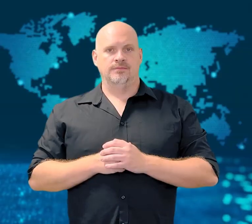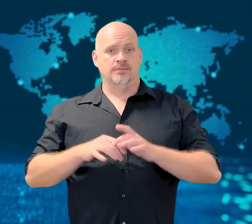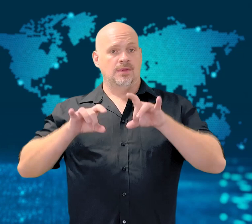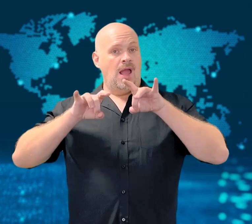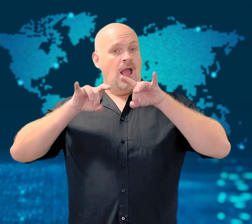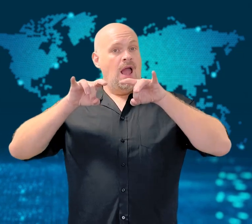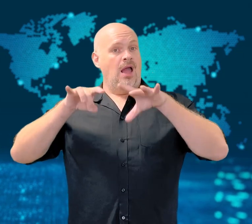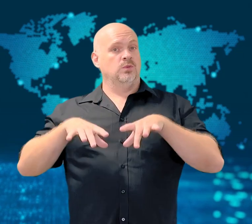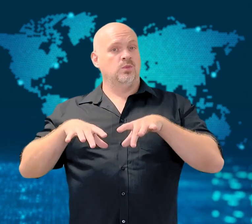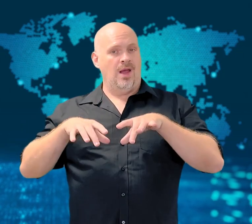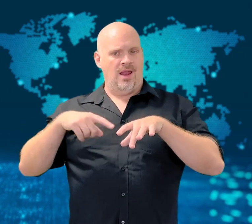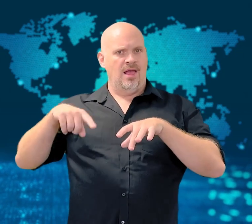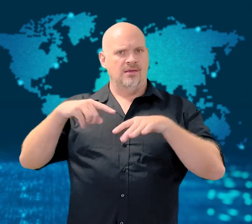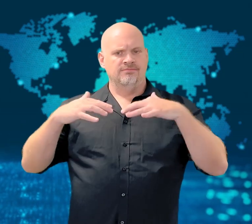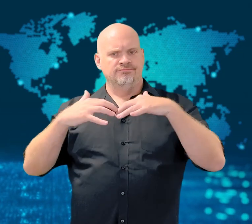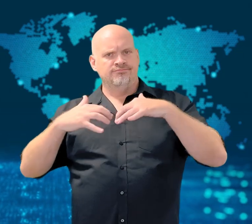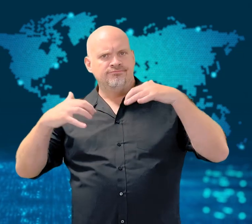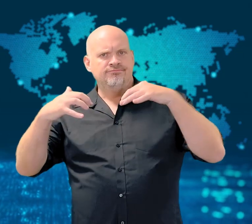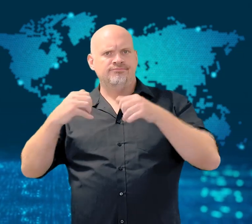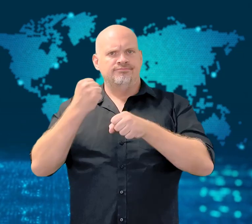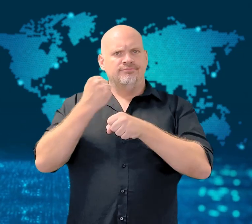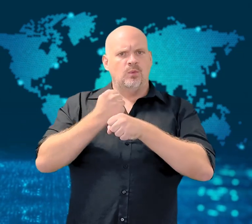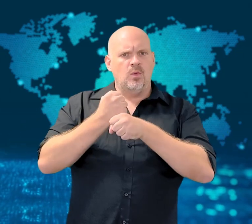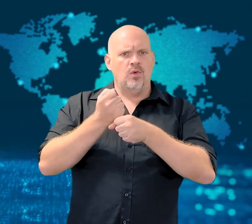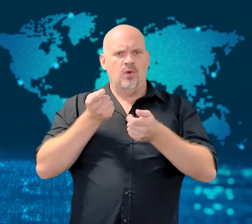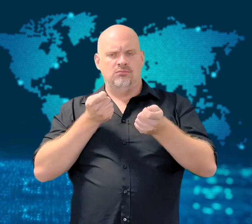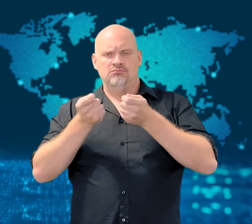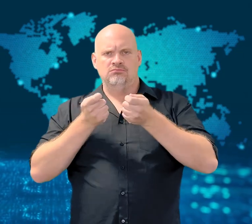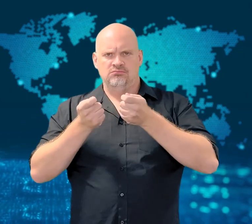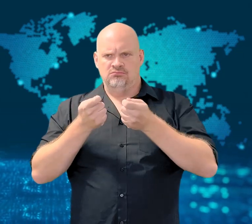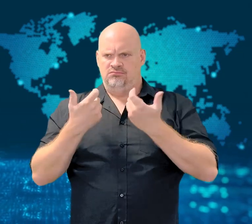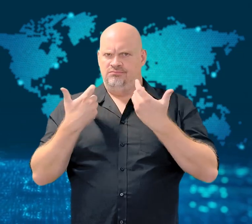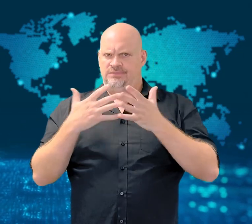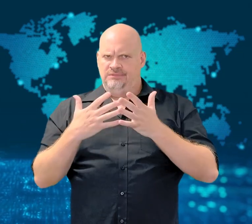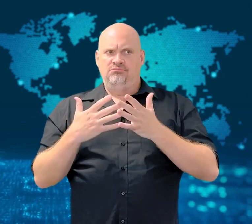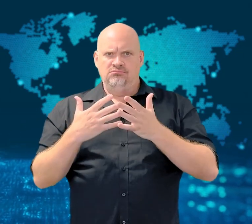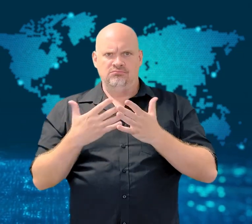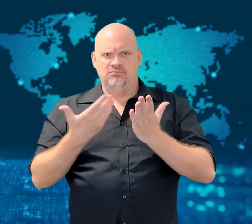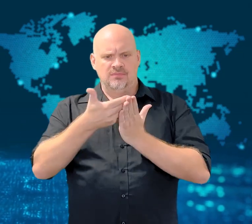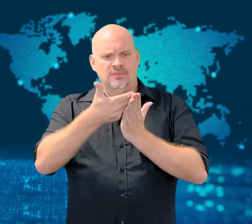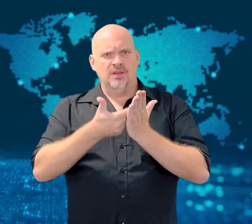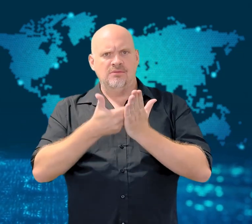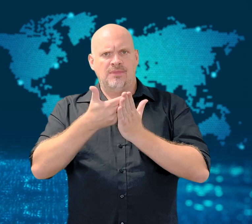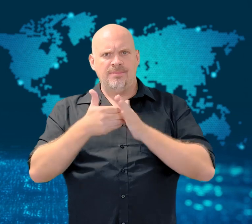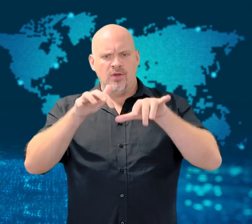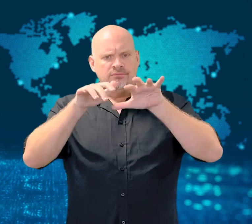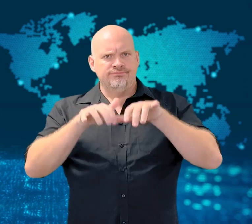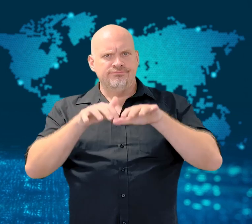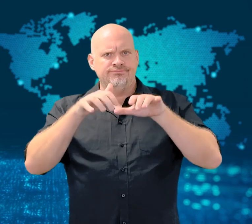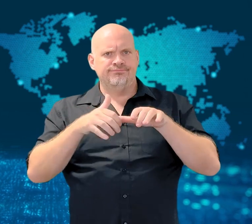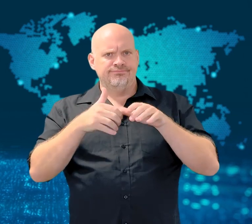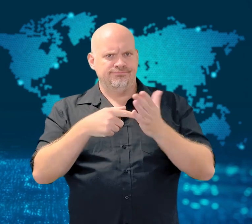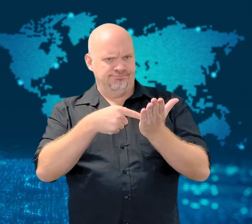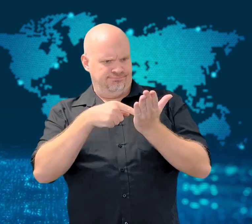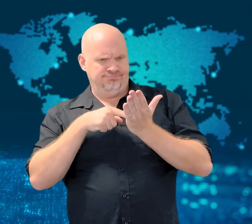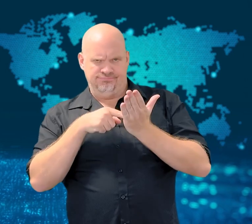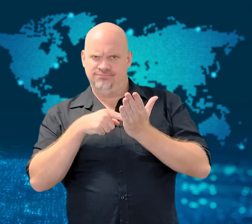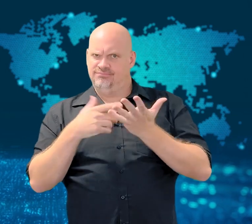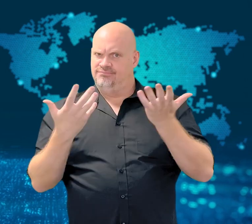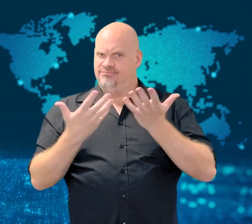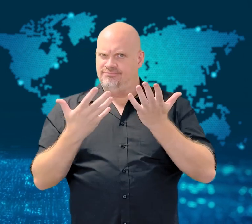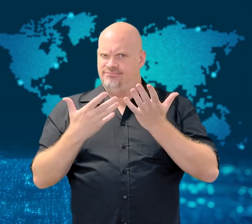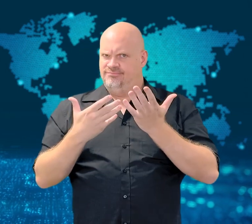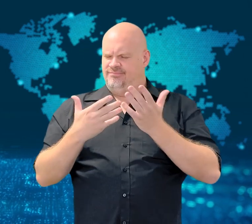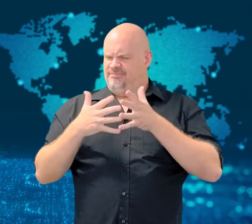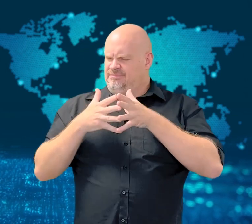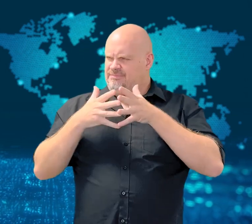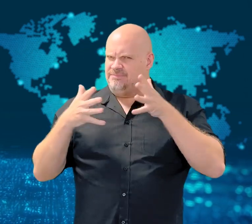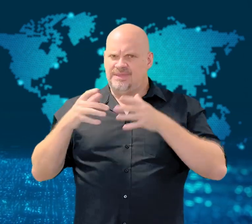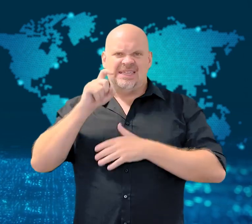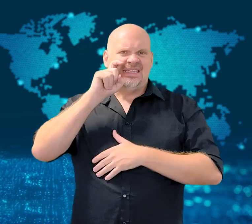[GAVIN]: Authorities in Australia have received reports of widespread sexual harassment